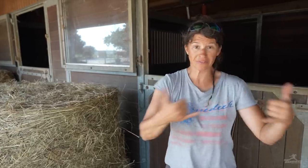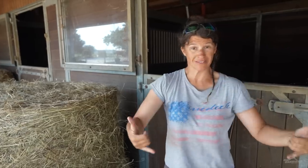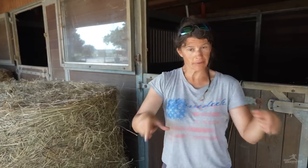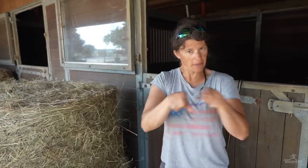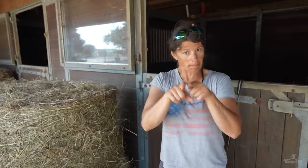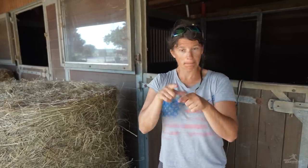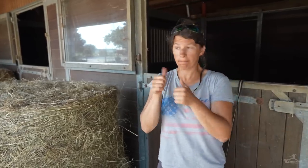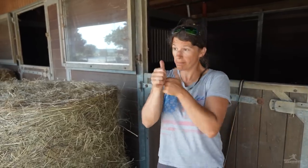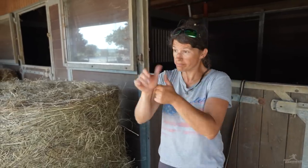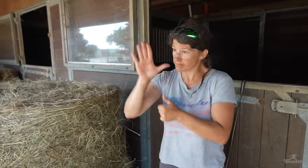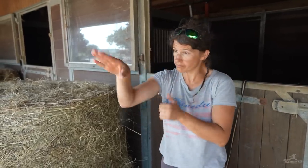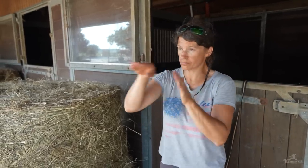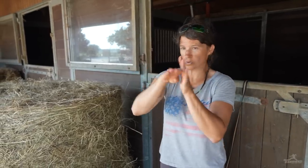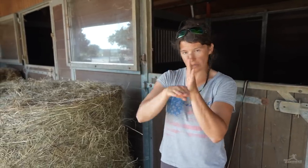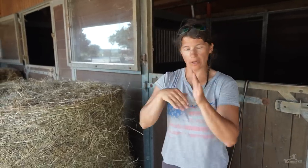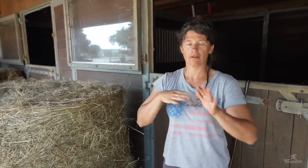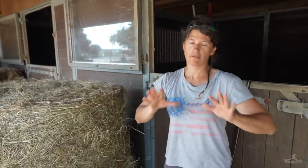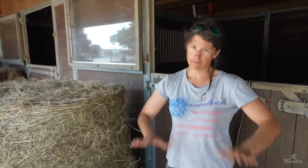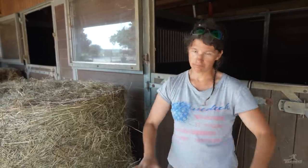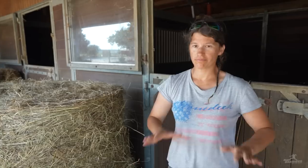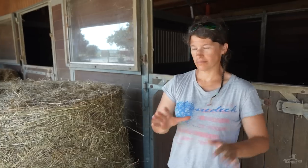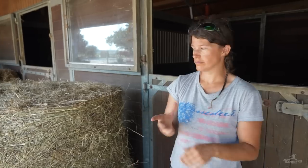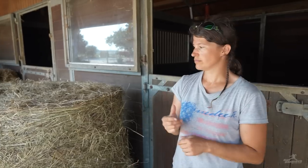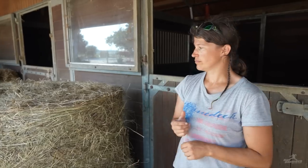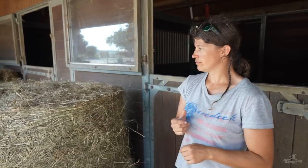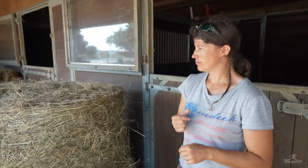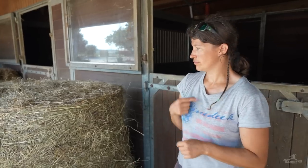It’s the same case here, too.